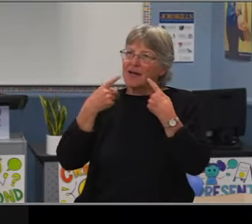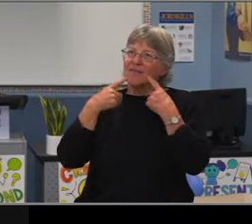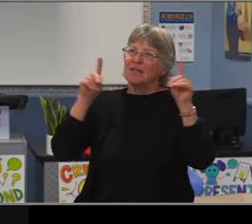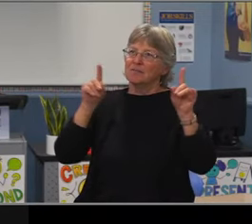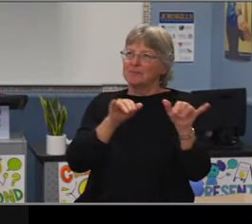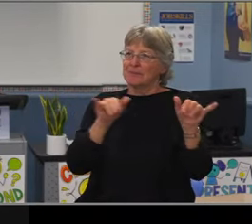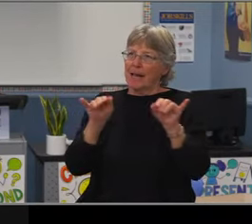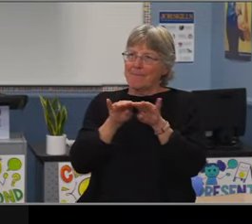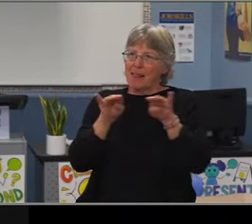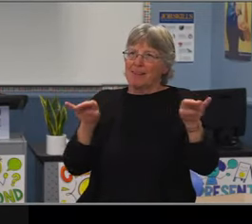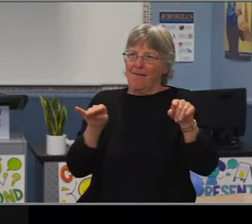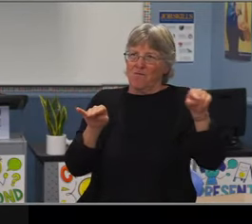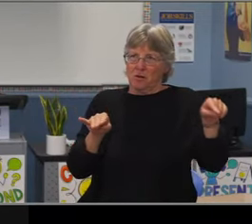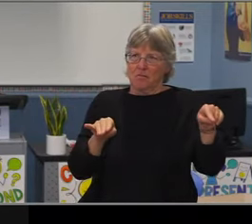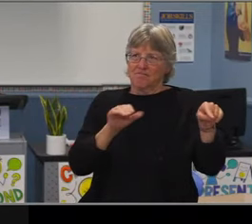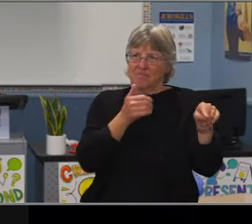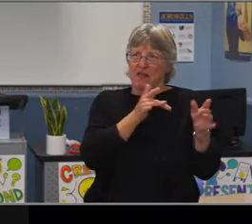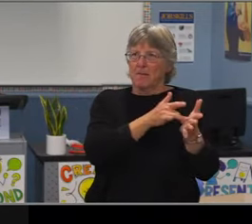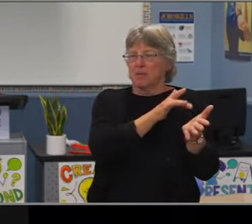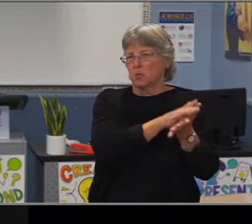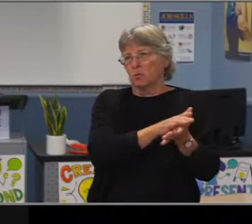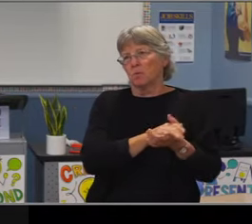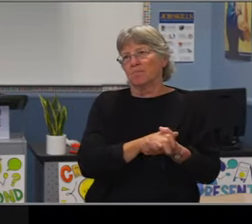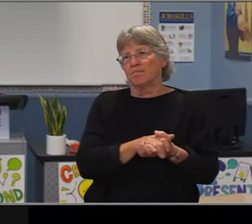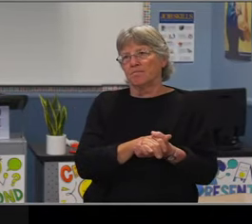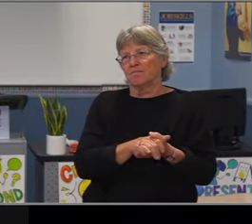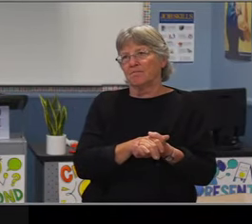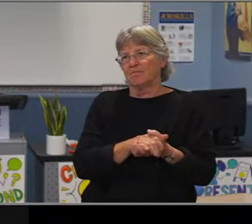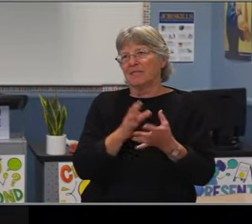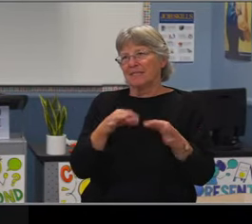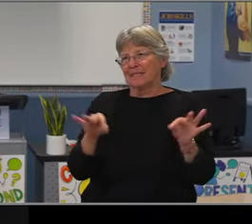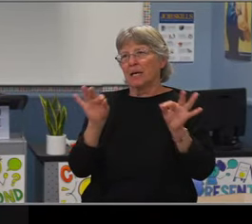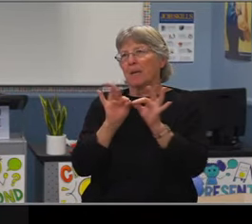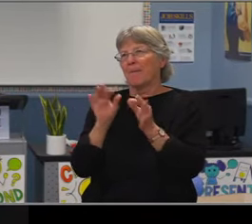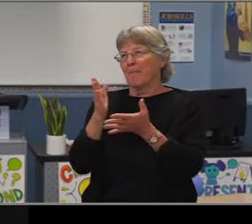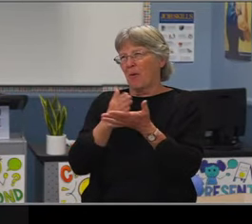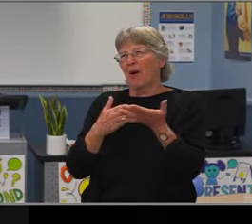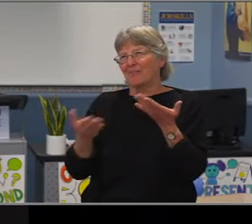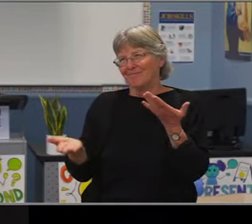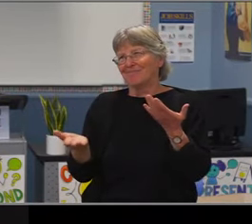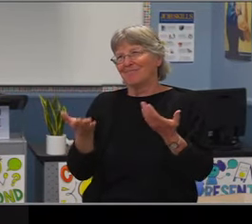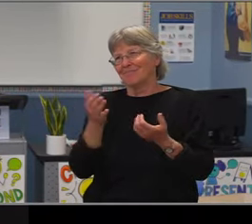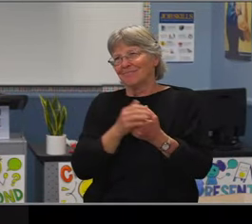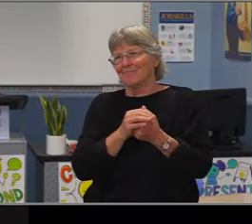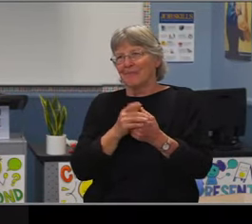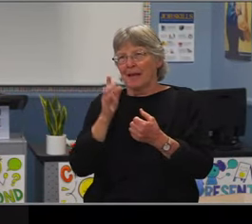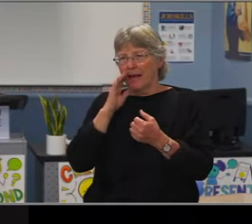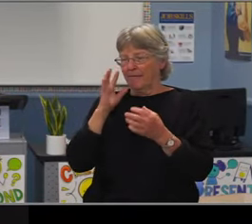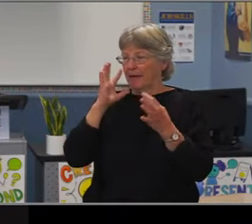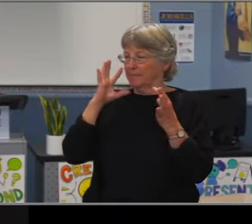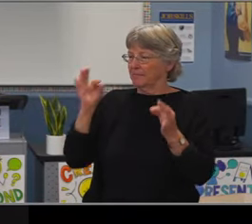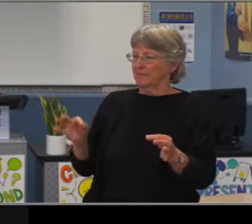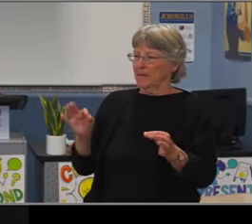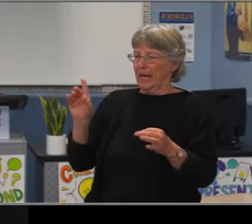All in favor? Dr. Benita's? Aye. Ms. Kerr? Aye Mr. Meyer? Aye